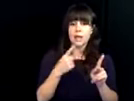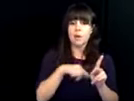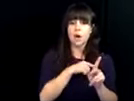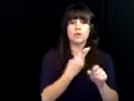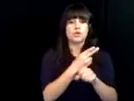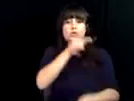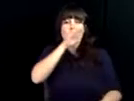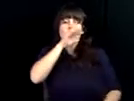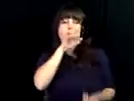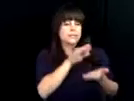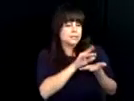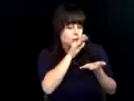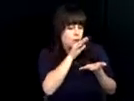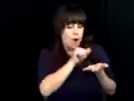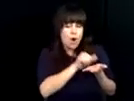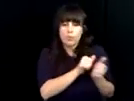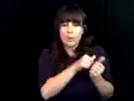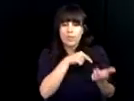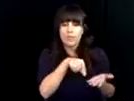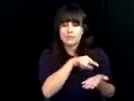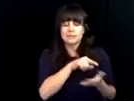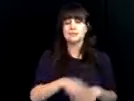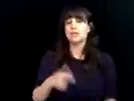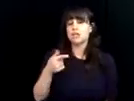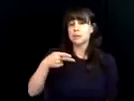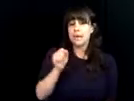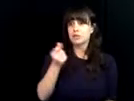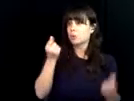Now we have smart phones, software that reads text and